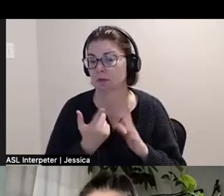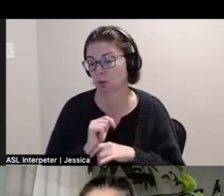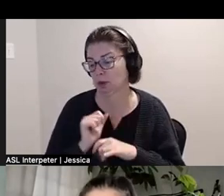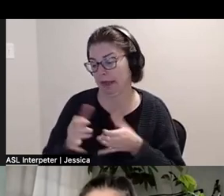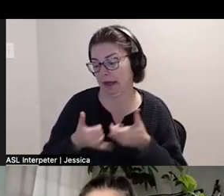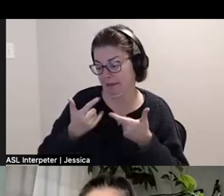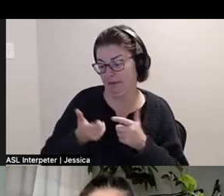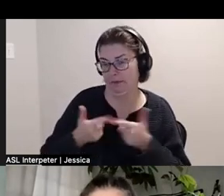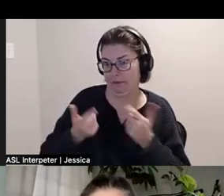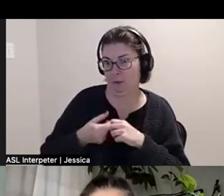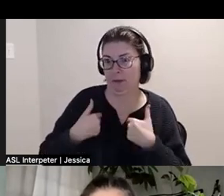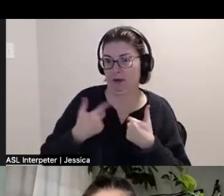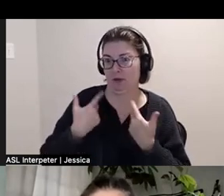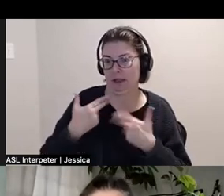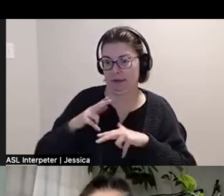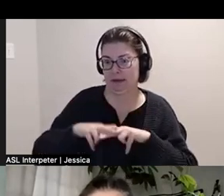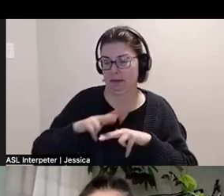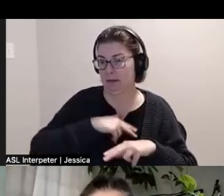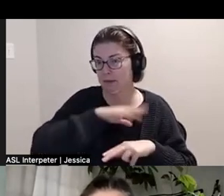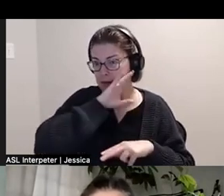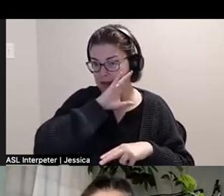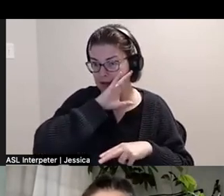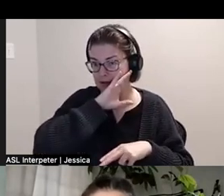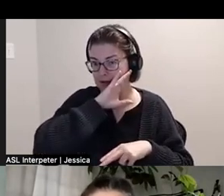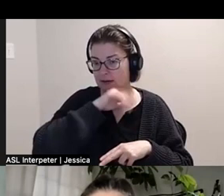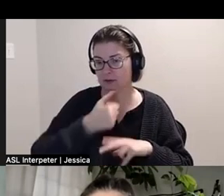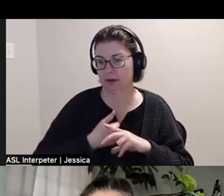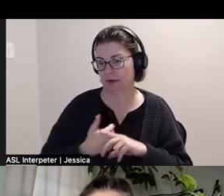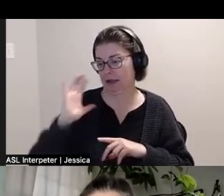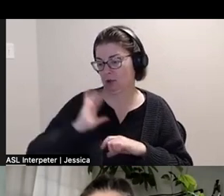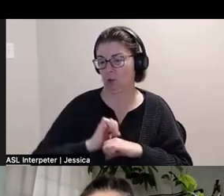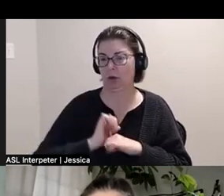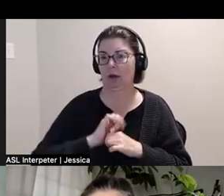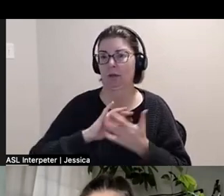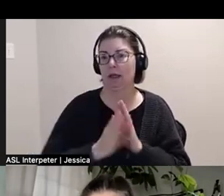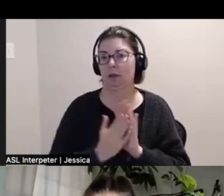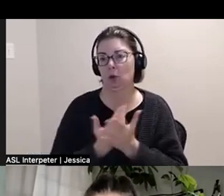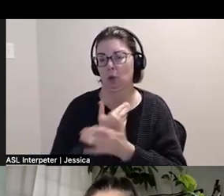Like I'm sitting on my bed, which is a past piece and will be made into a new piece so,